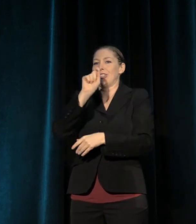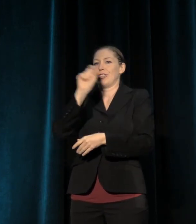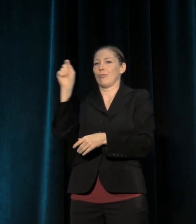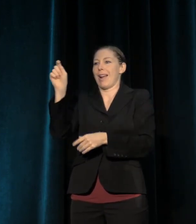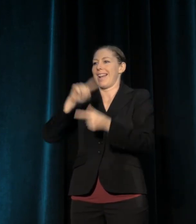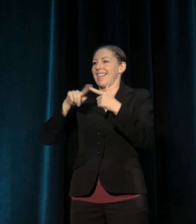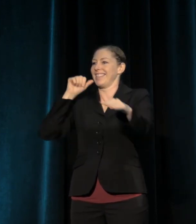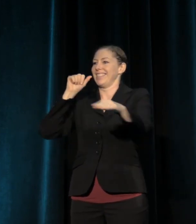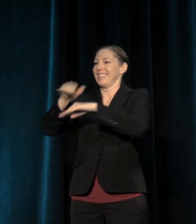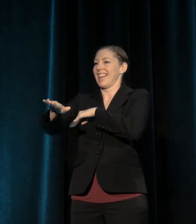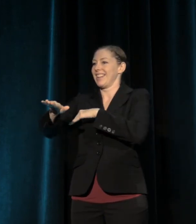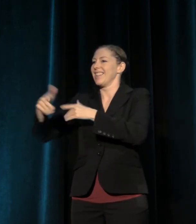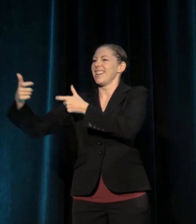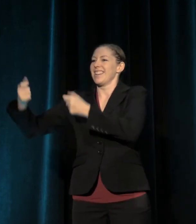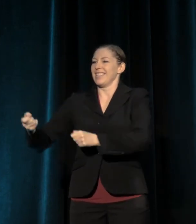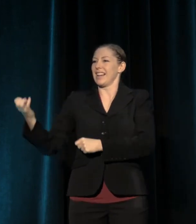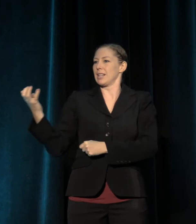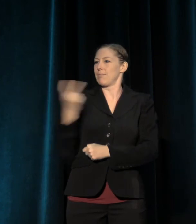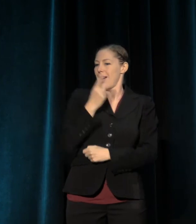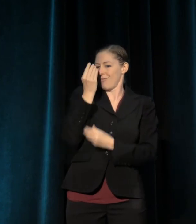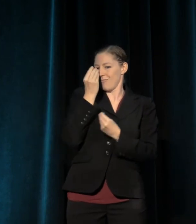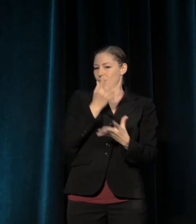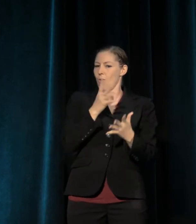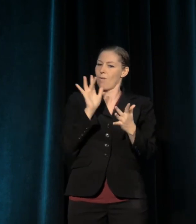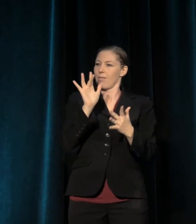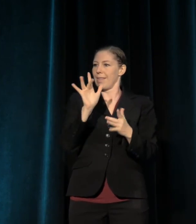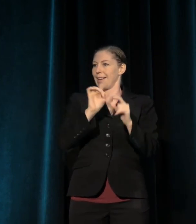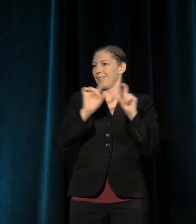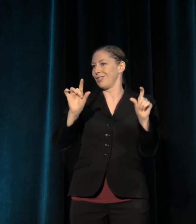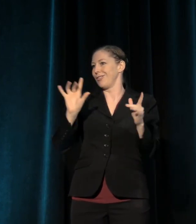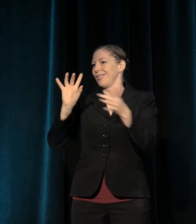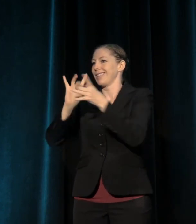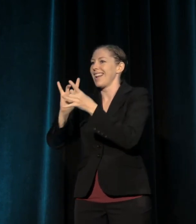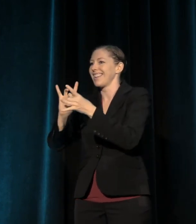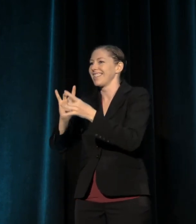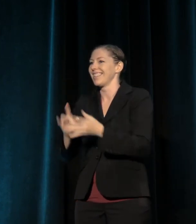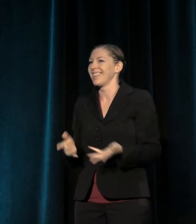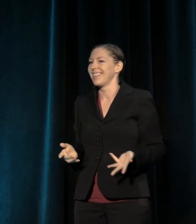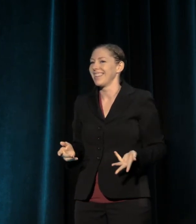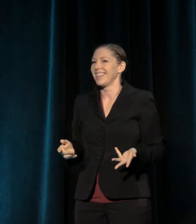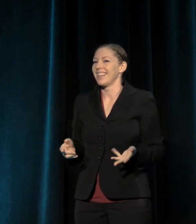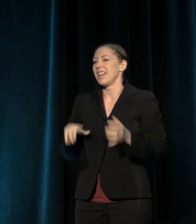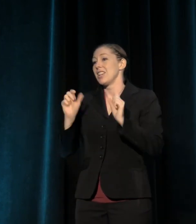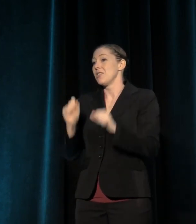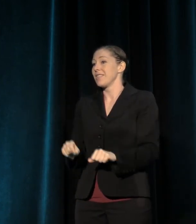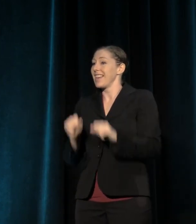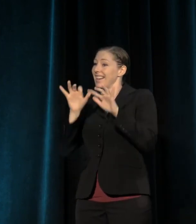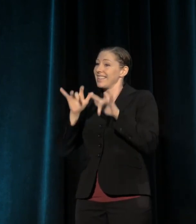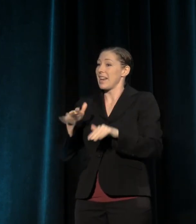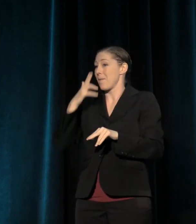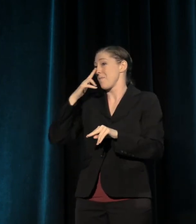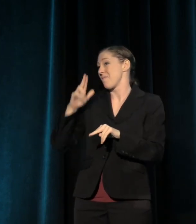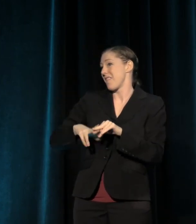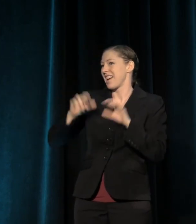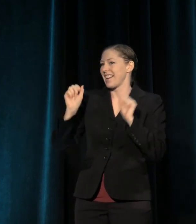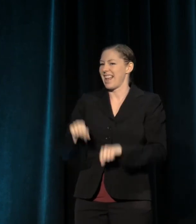You'll get a text back then, with a little link that you can connect up on. You can type some fun things, some sexy comment